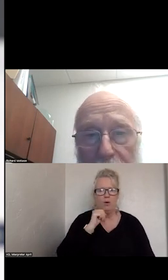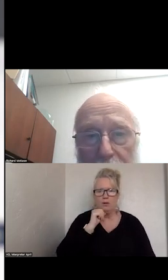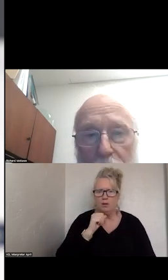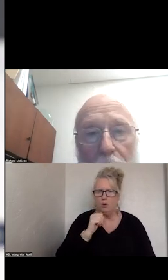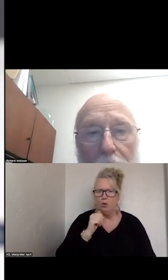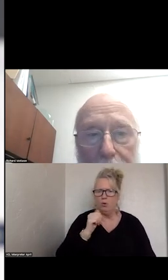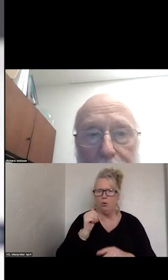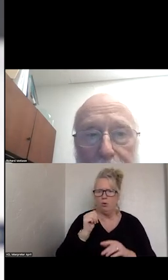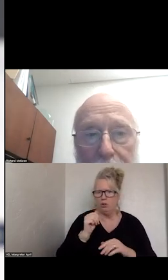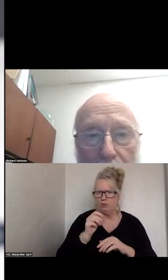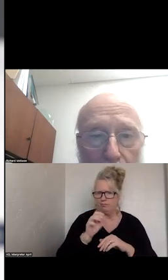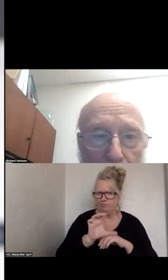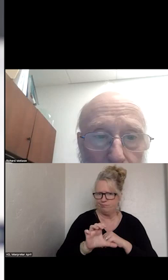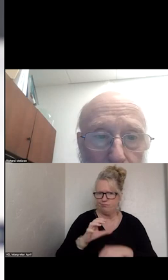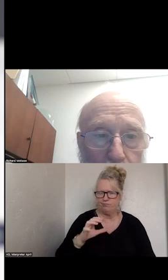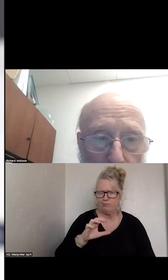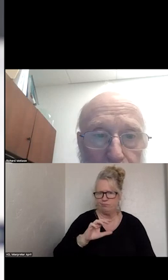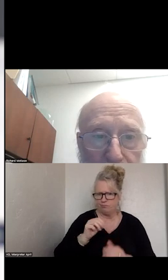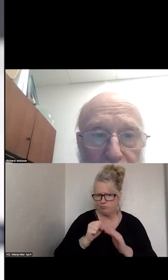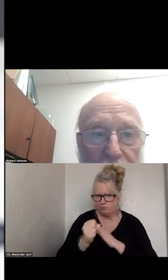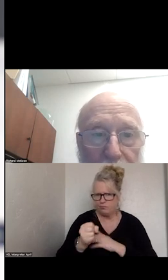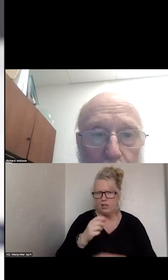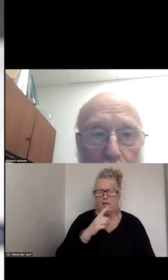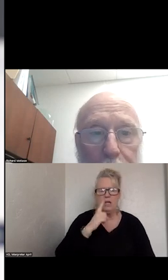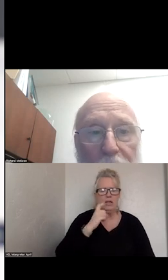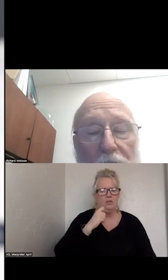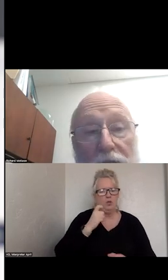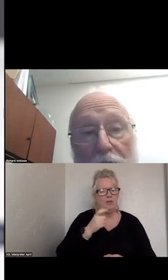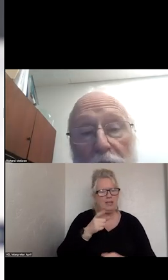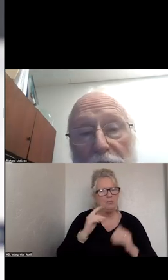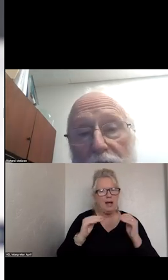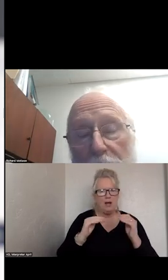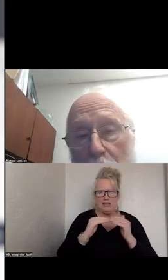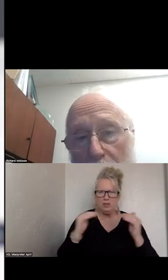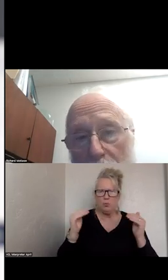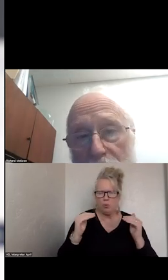THAT AND THEY ARE ROUGHLY EQUAL. THE OTHER THING TO BE AWARE OF